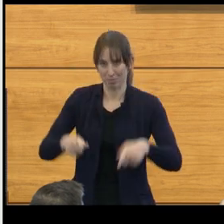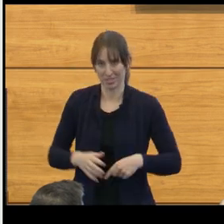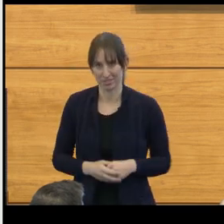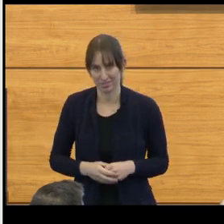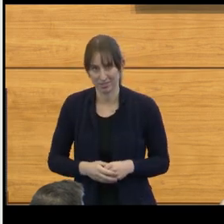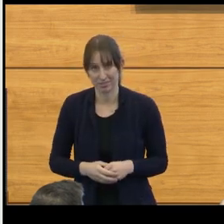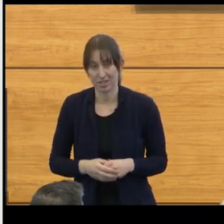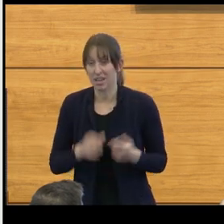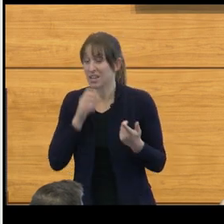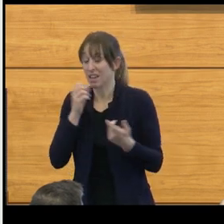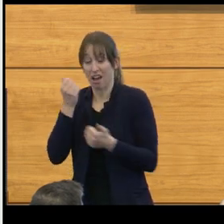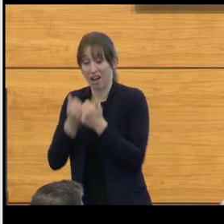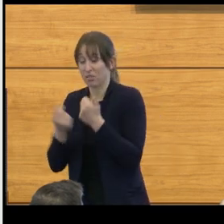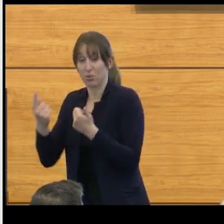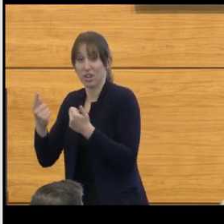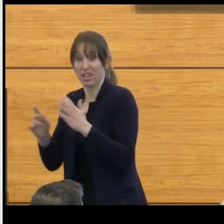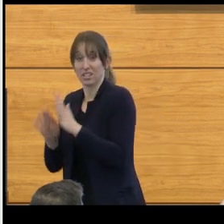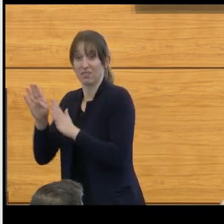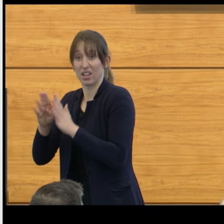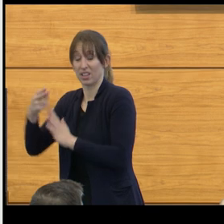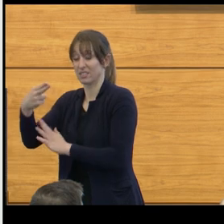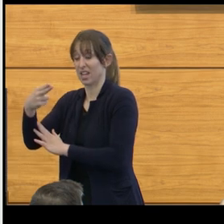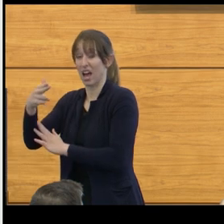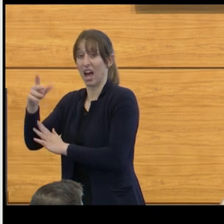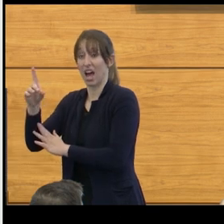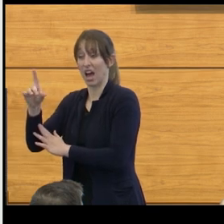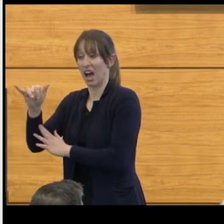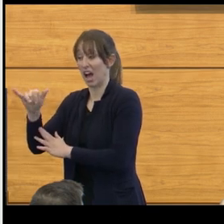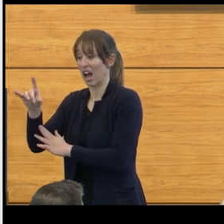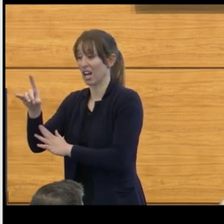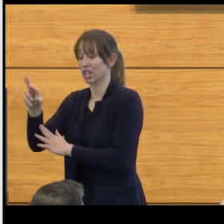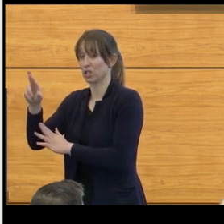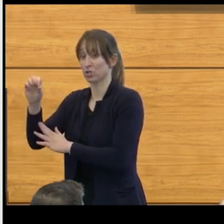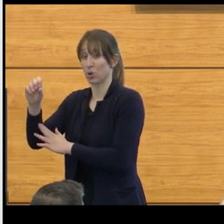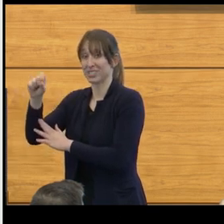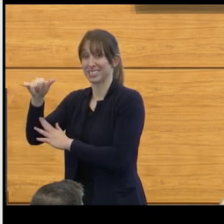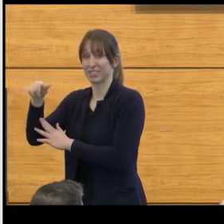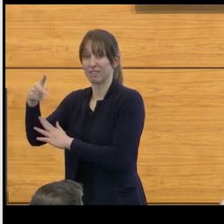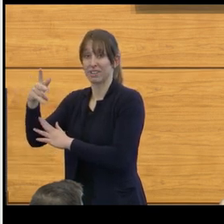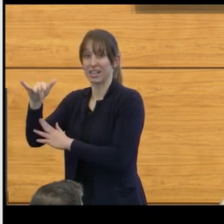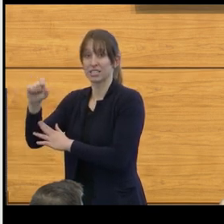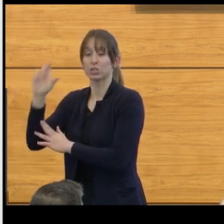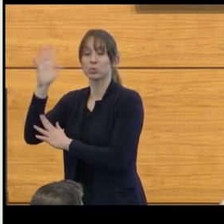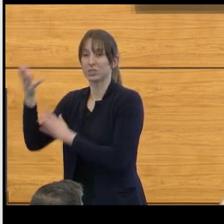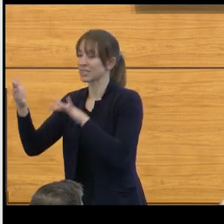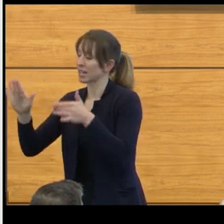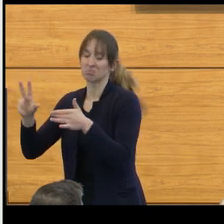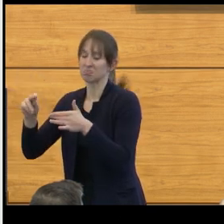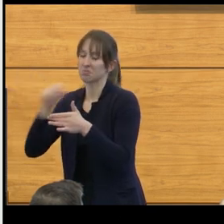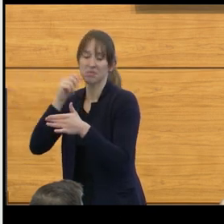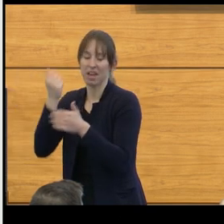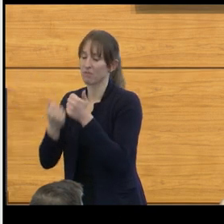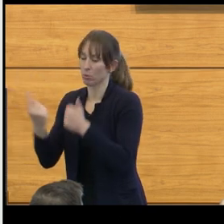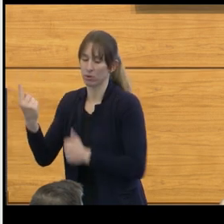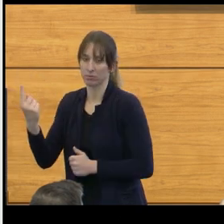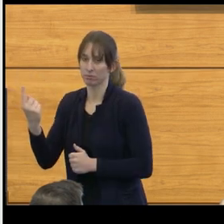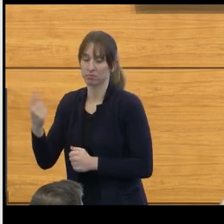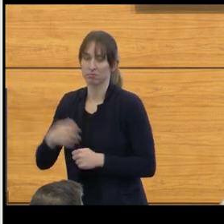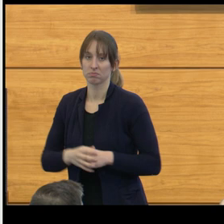will die from it. This is a child from Guatemala that did not get a shunt, but in fact developed hydrocephalus and compensated for it.